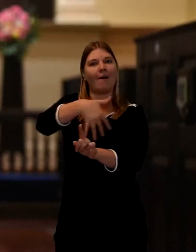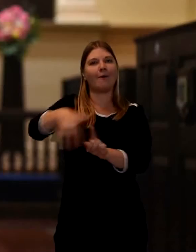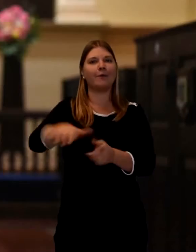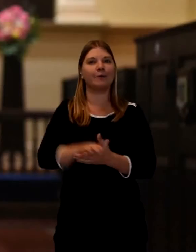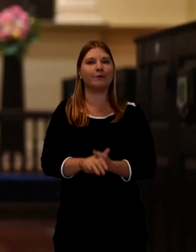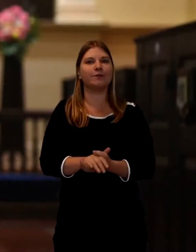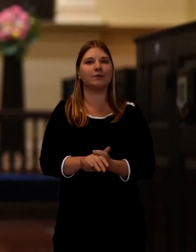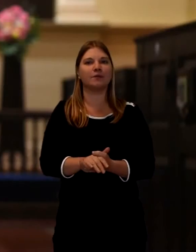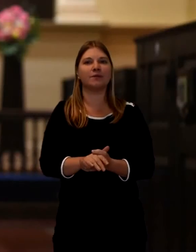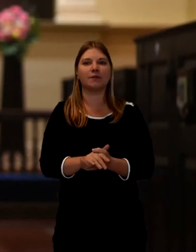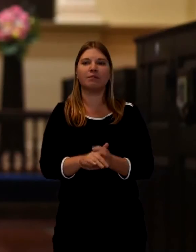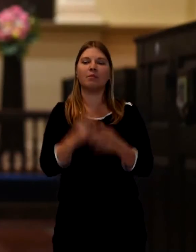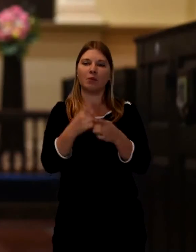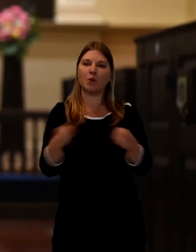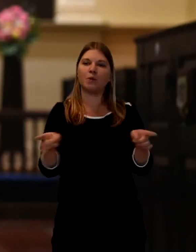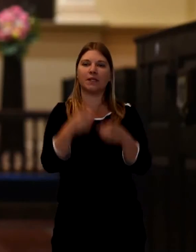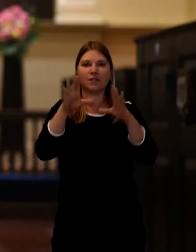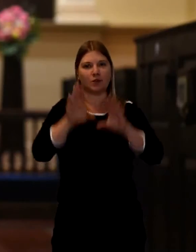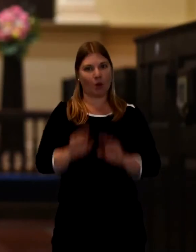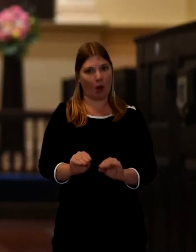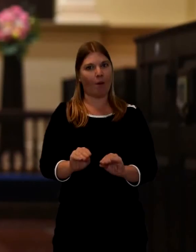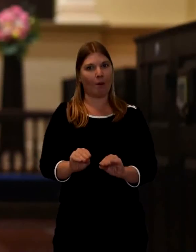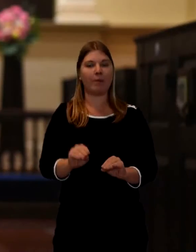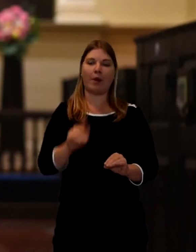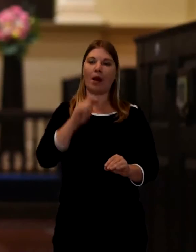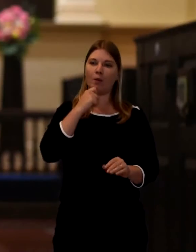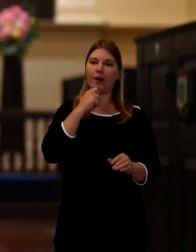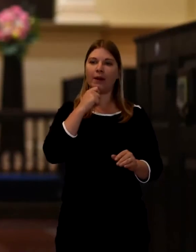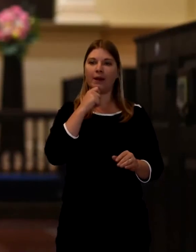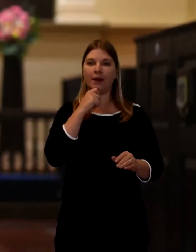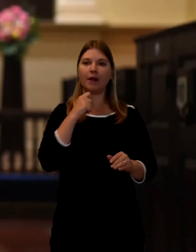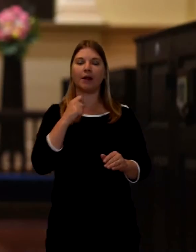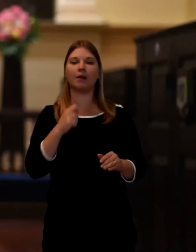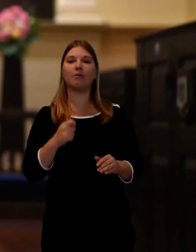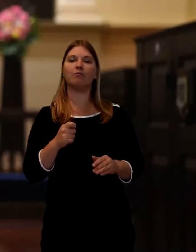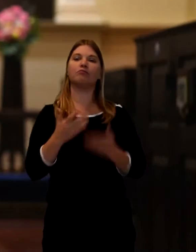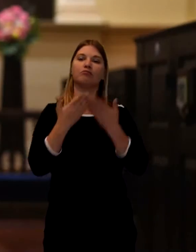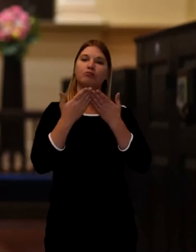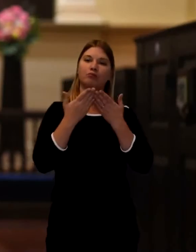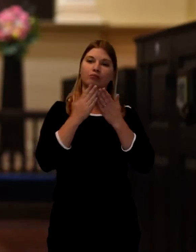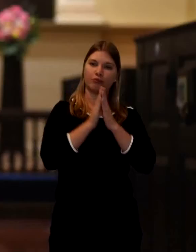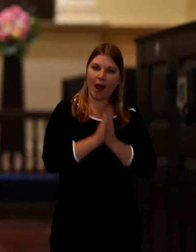And then we'll have an opening prayer and that that acknowledges where we are. That we're here because we've lost someone